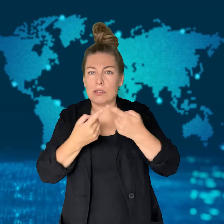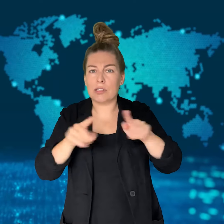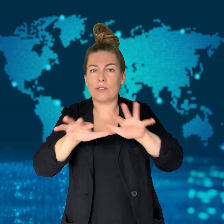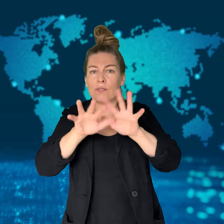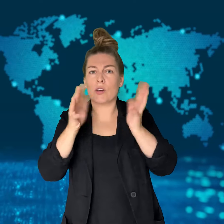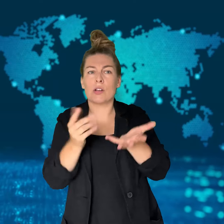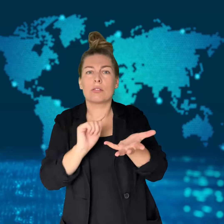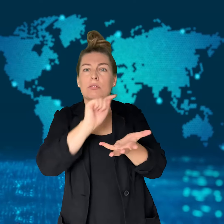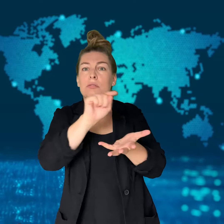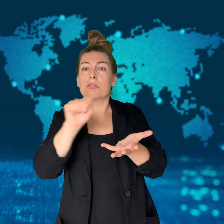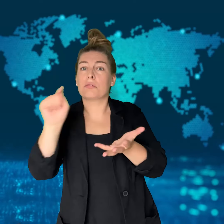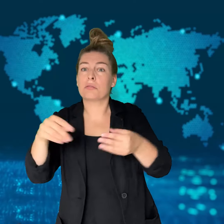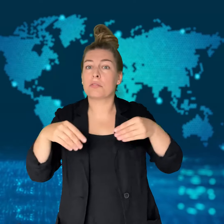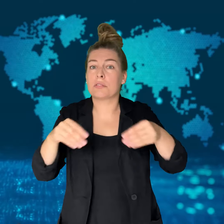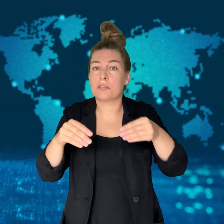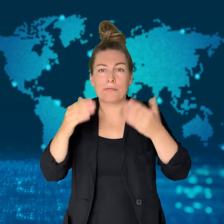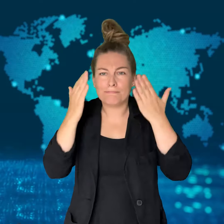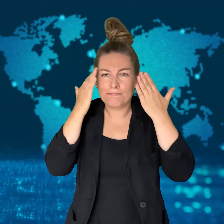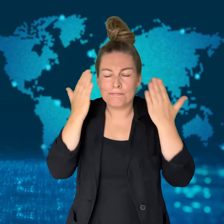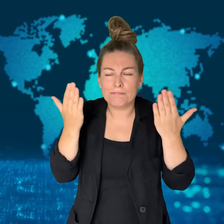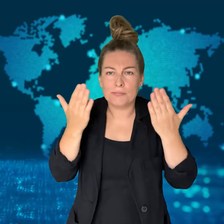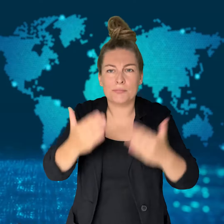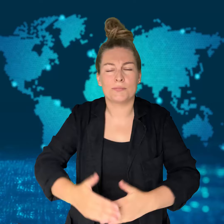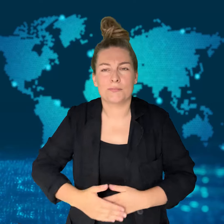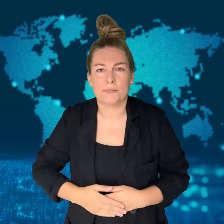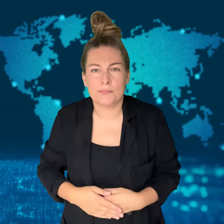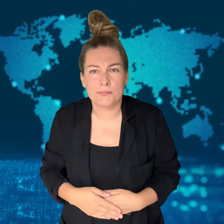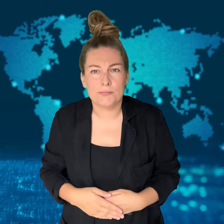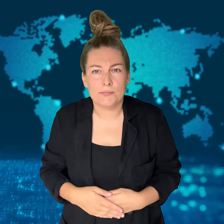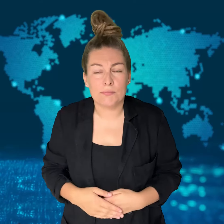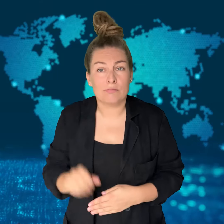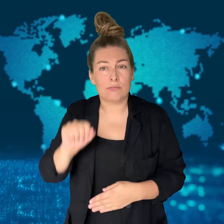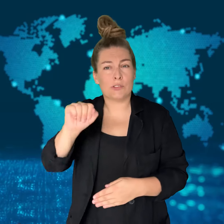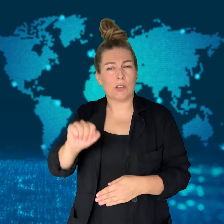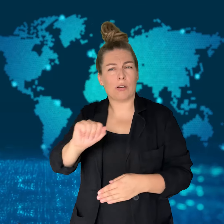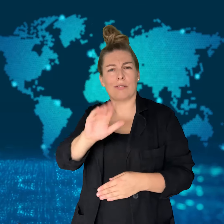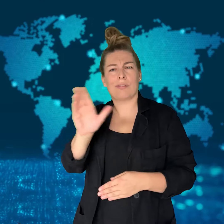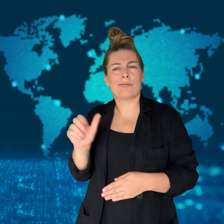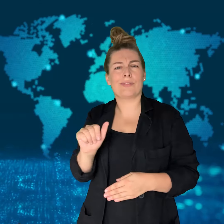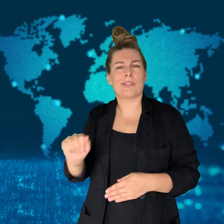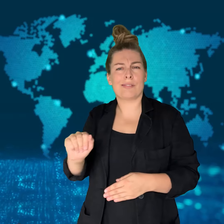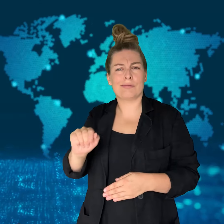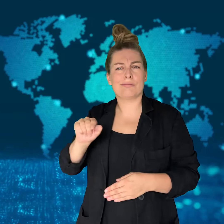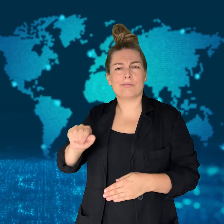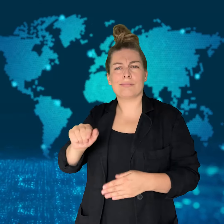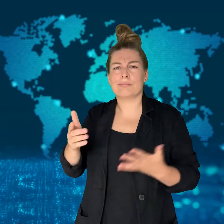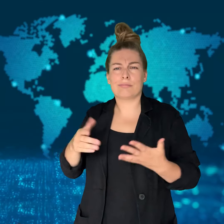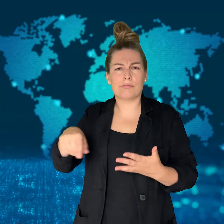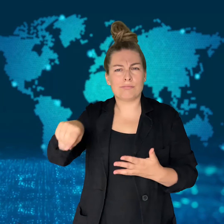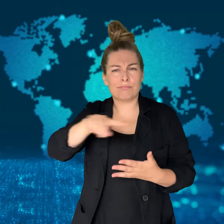or if they were intended for overseas use.